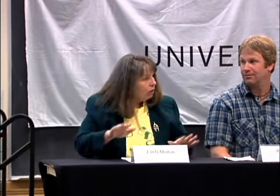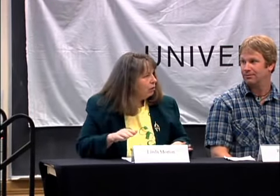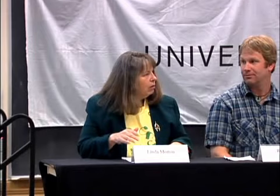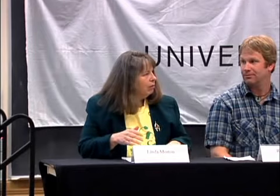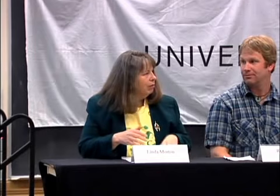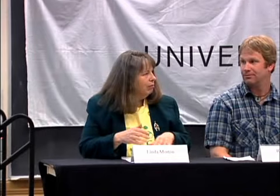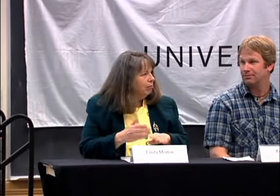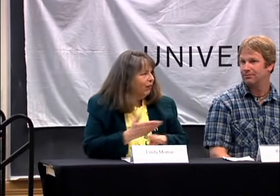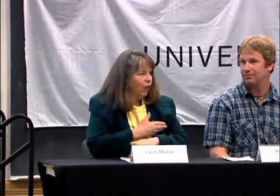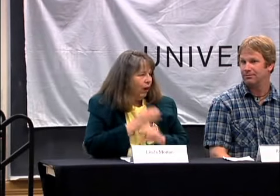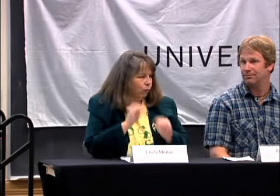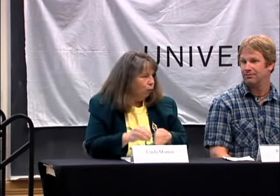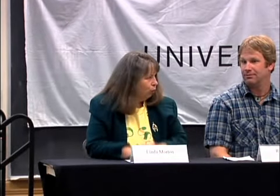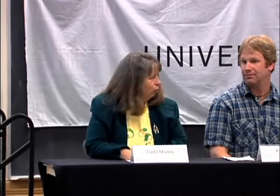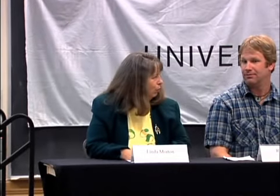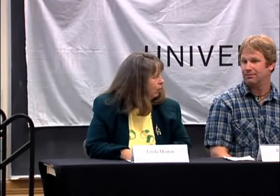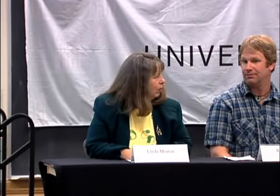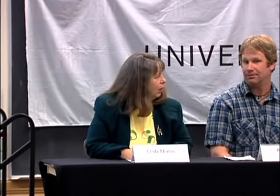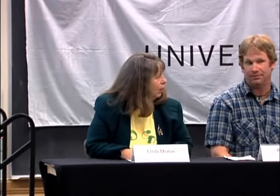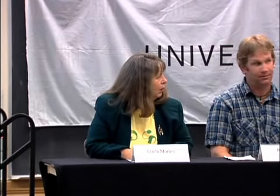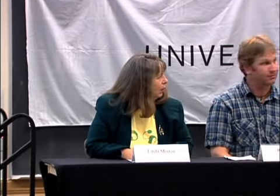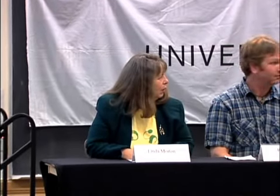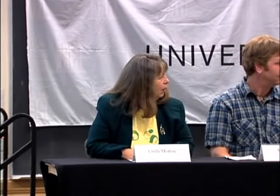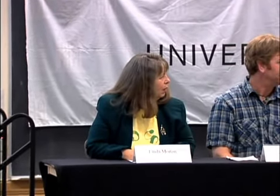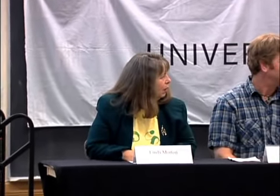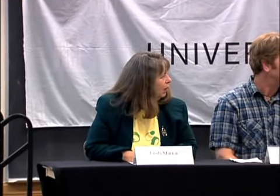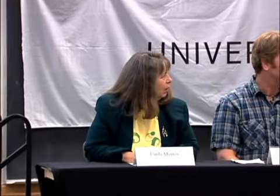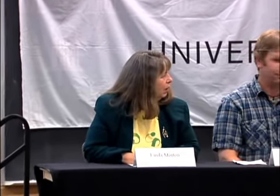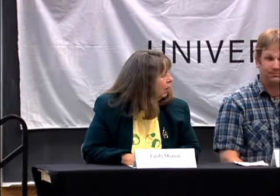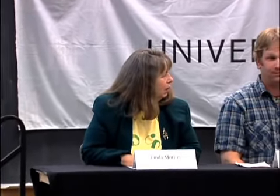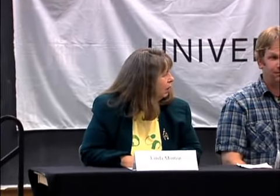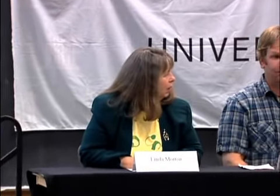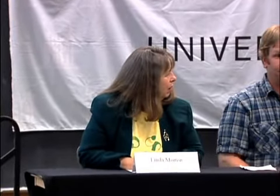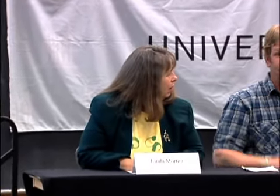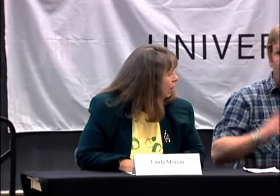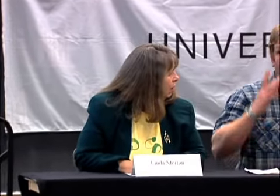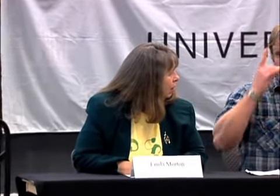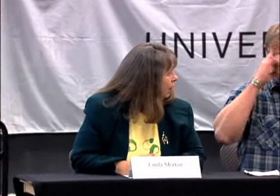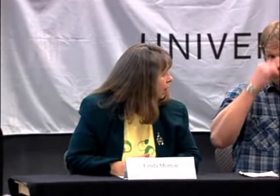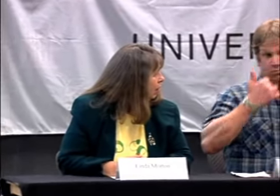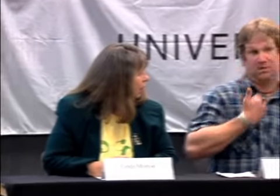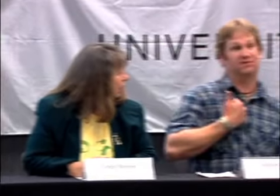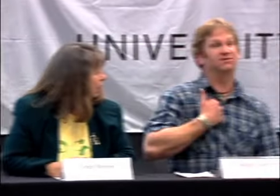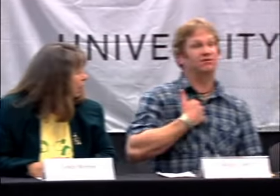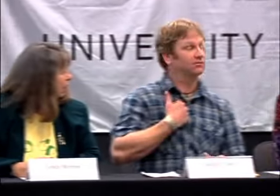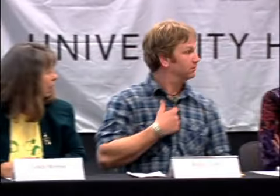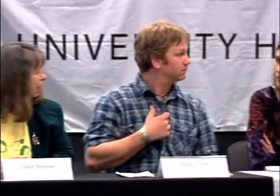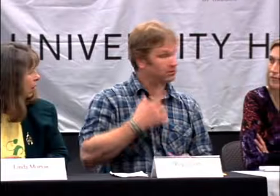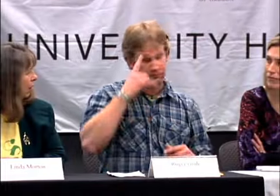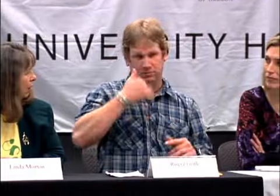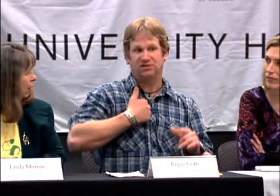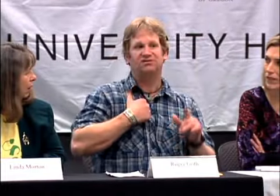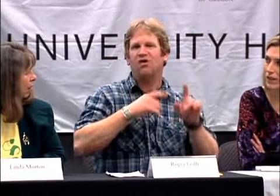CLASSROOM AND THAT'S WHEN I FIRST MET A DEAF PERSON. THAT IS A DEAF CHILD. BEFORE THAT I HADN'T MET ANY.